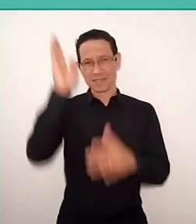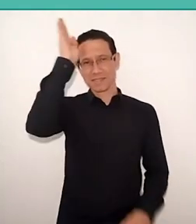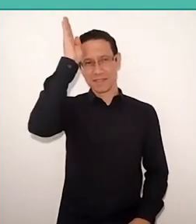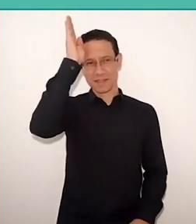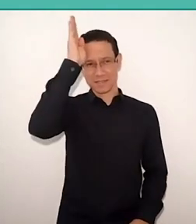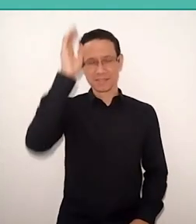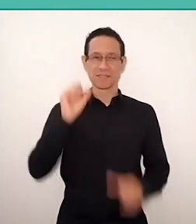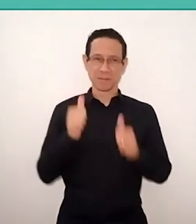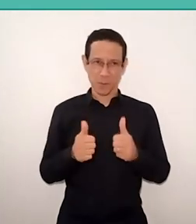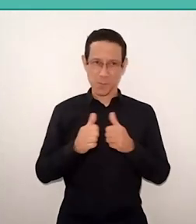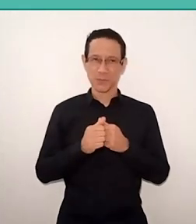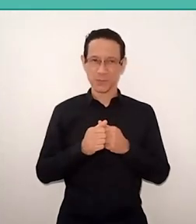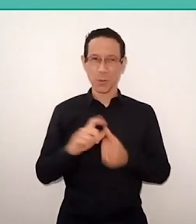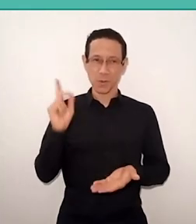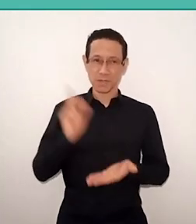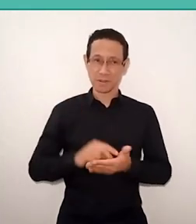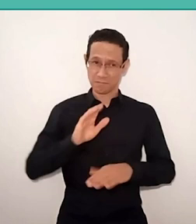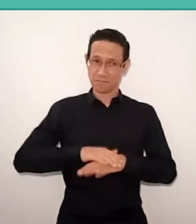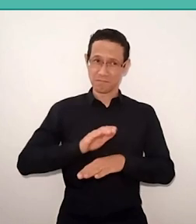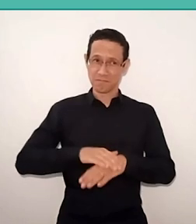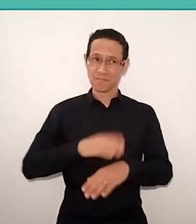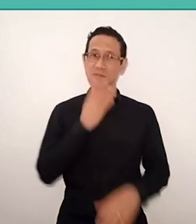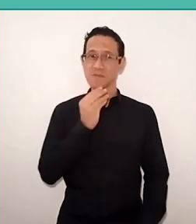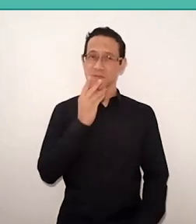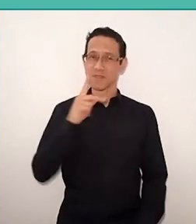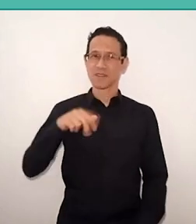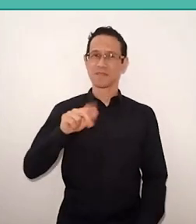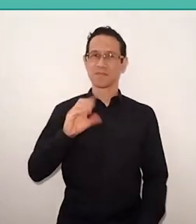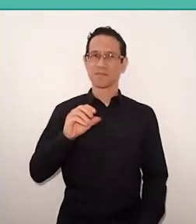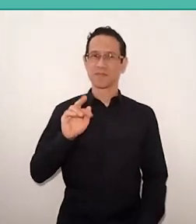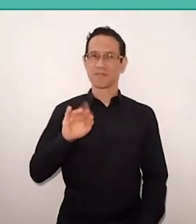the originals we publish of “Pedagogia do Oprimido”,